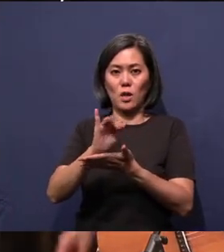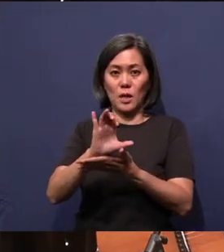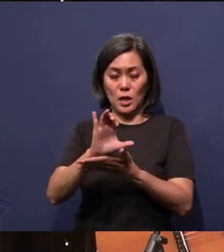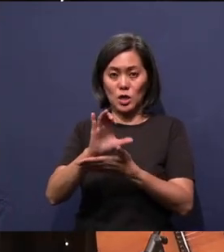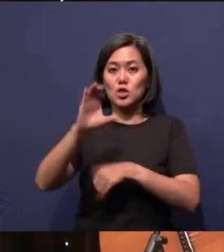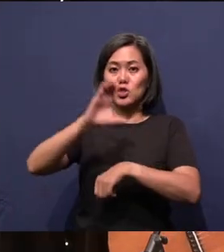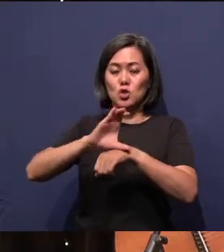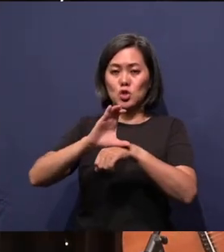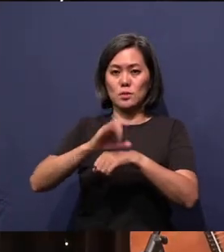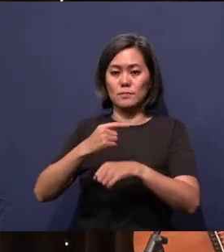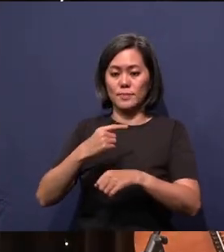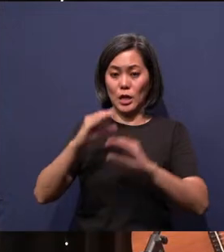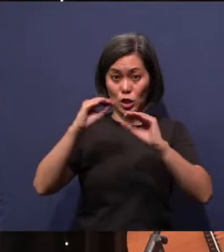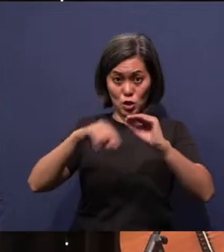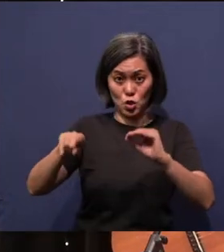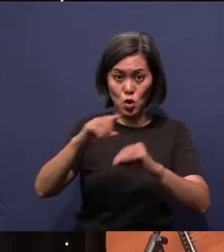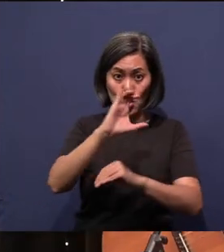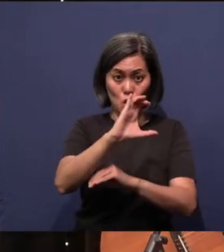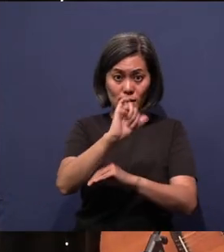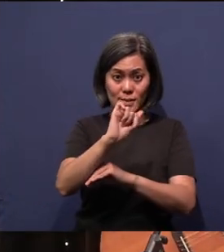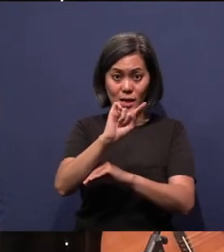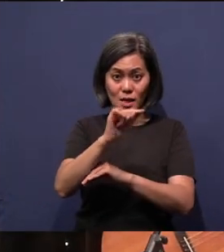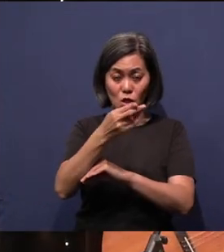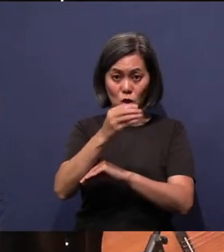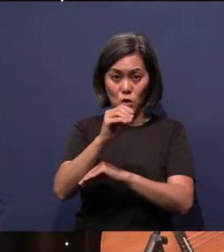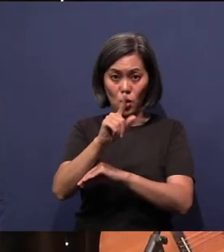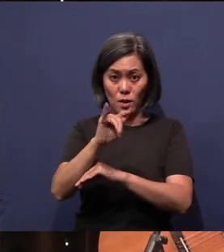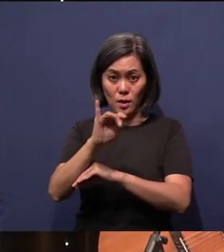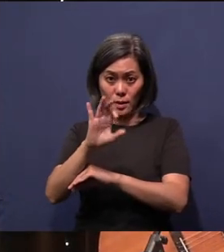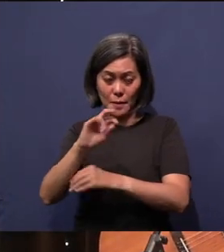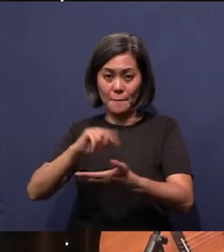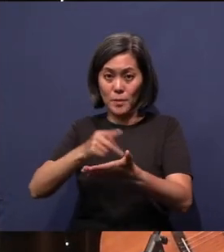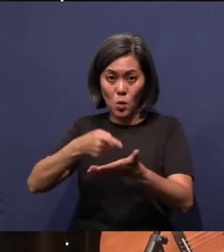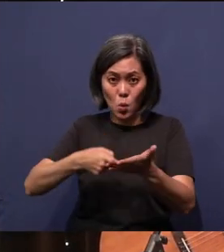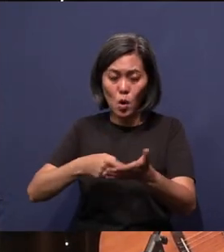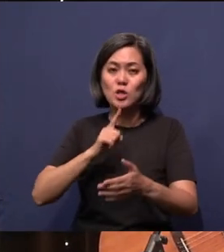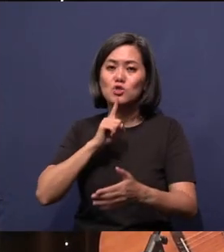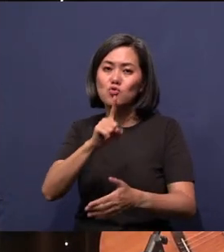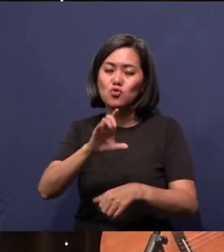“The holy catholic church” means it is the true church of Jesus Christ our Lord for